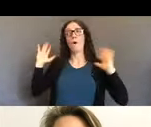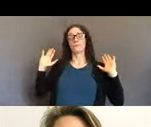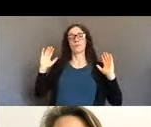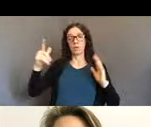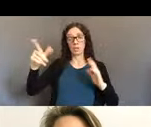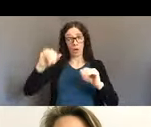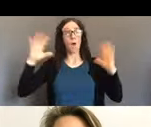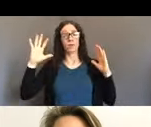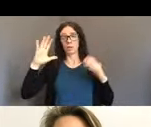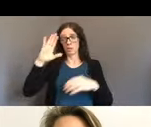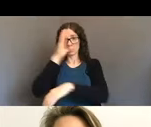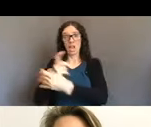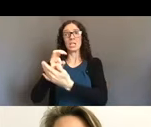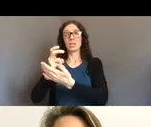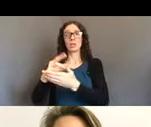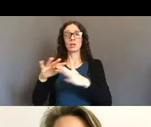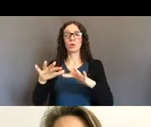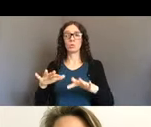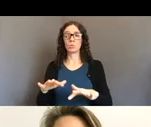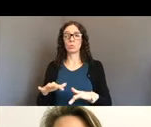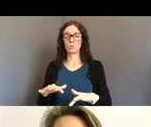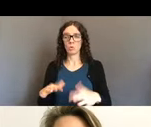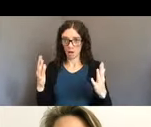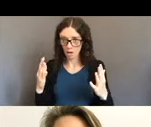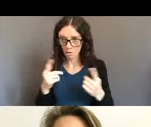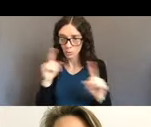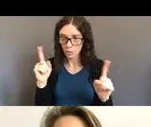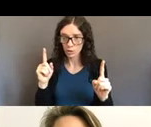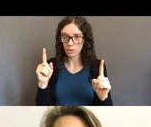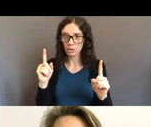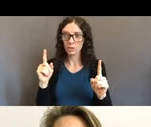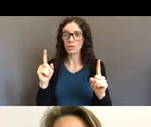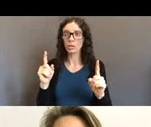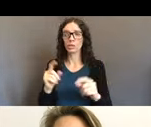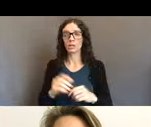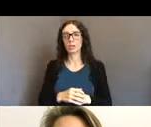we were experience, people were experiencing coercion, to sign,